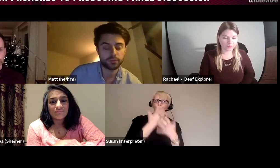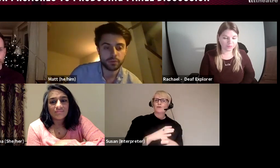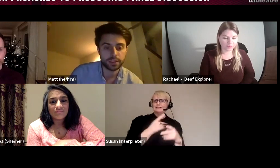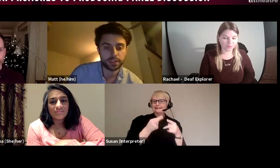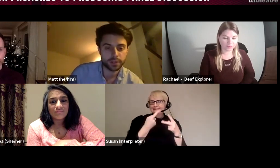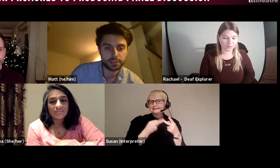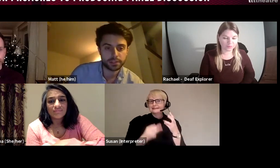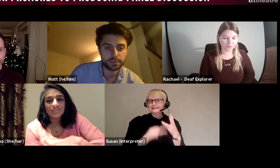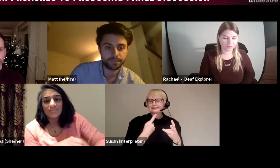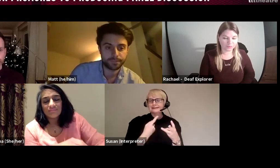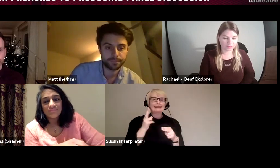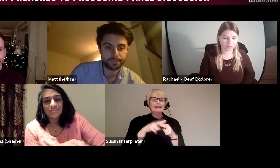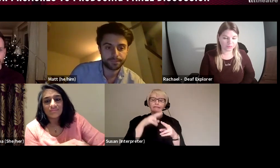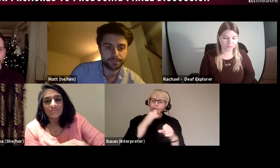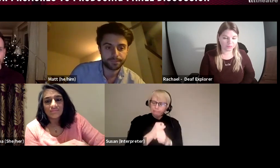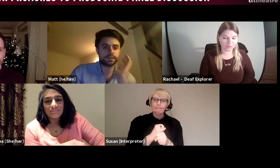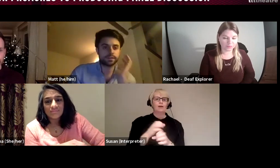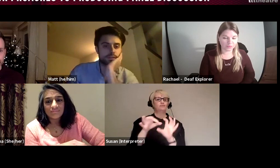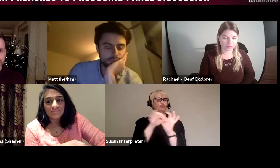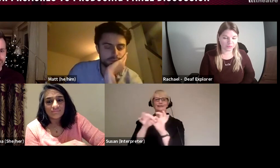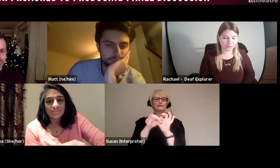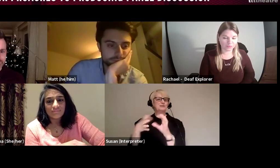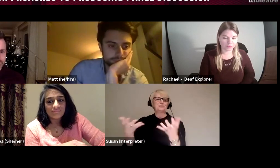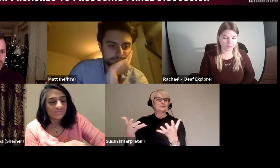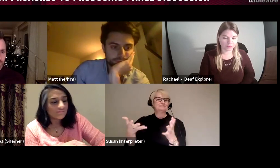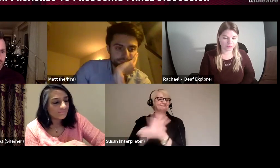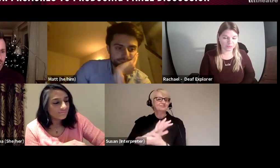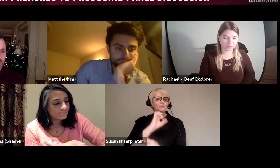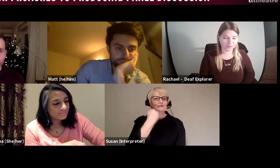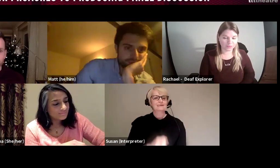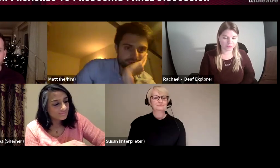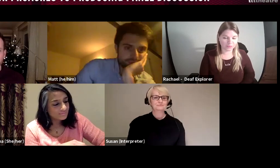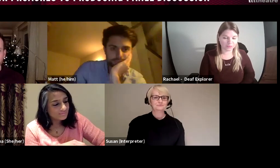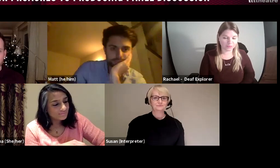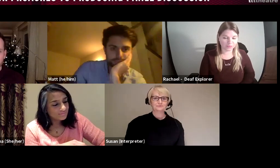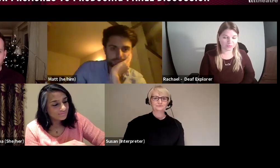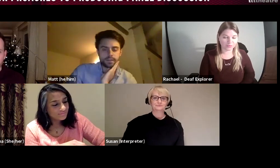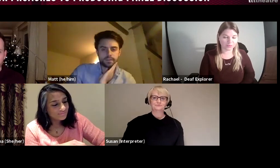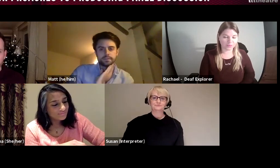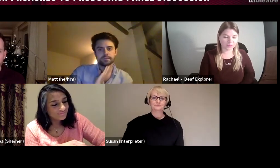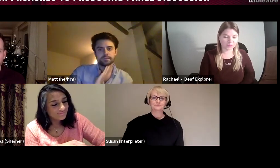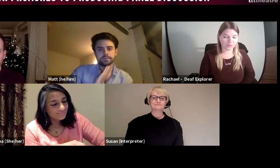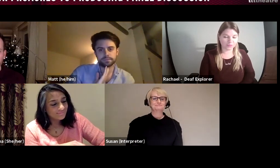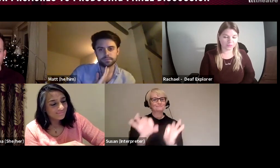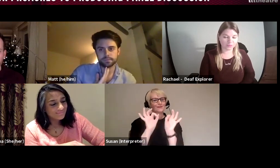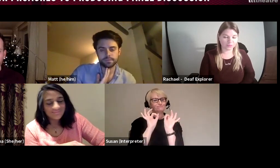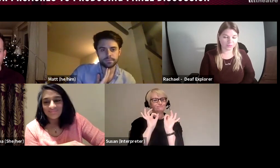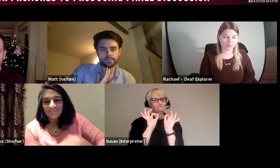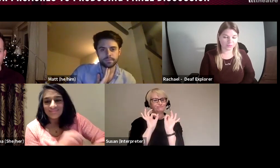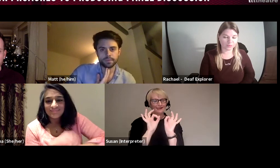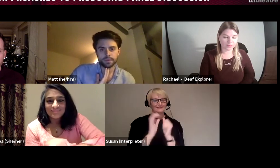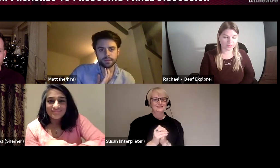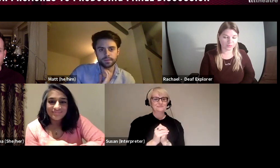cause problems in those relationships. ALEX: Brilliant. So, the next question,